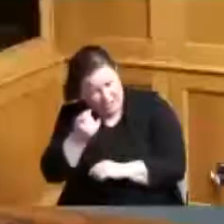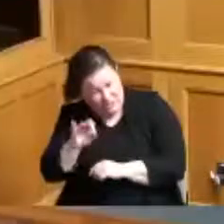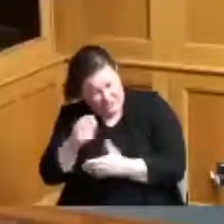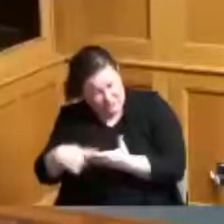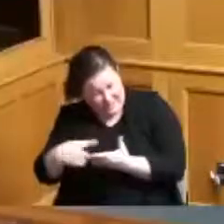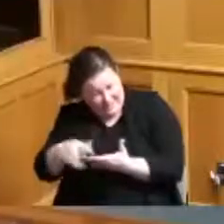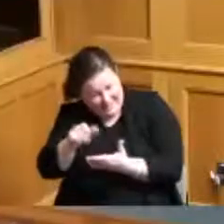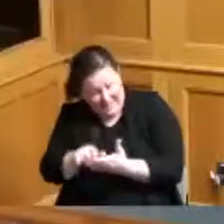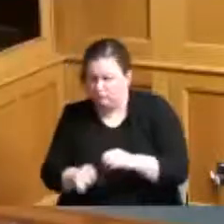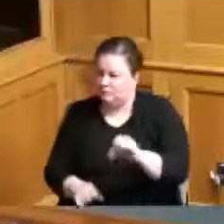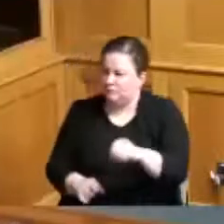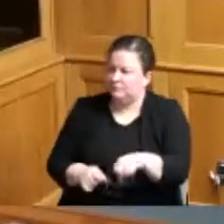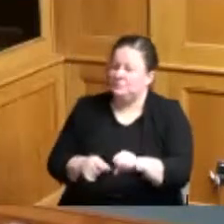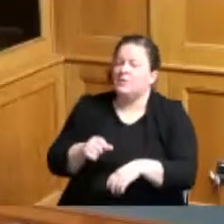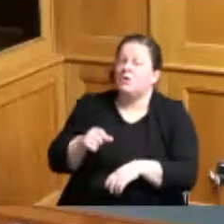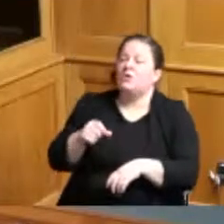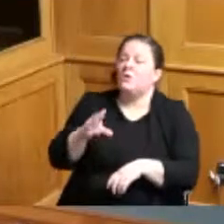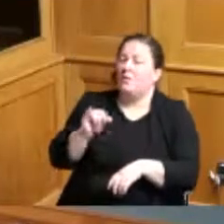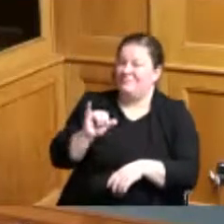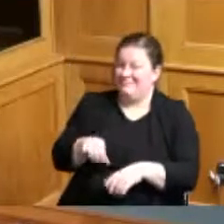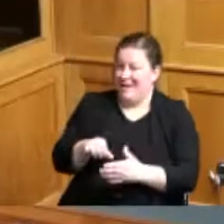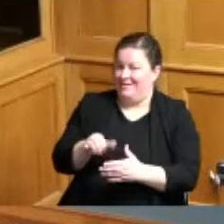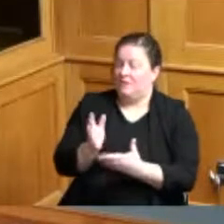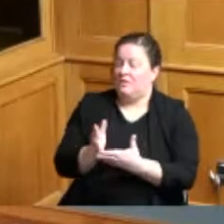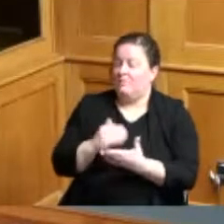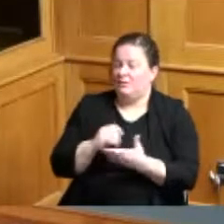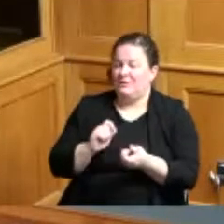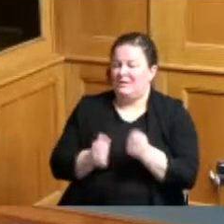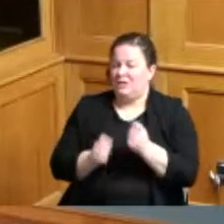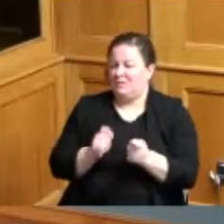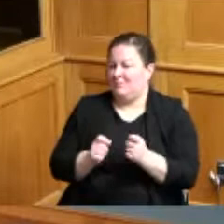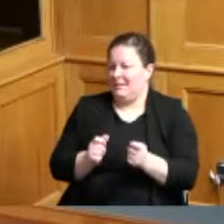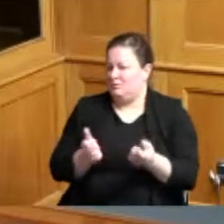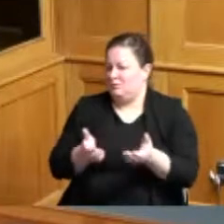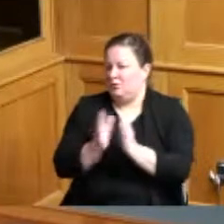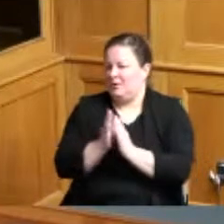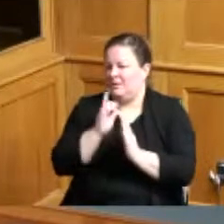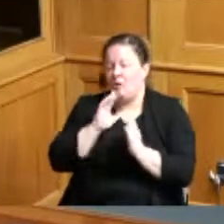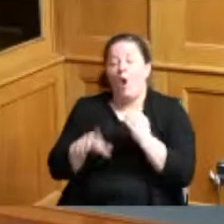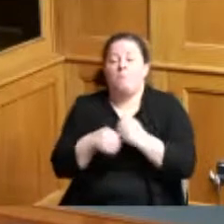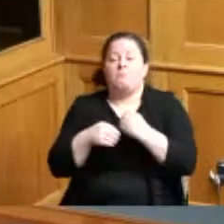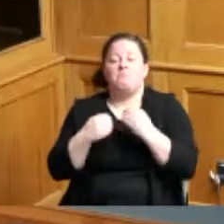so this is a budget adjustment allocating additional dollars for property taxes we do have